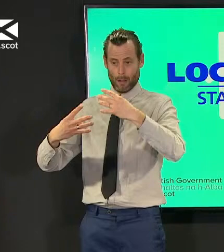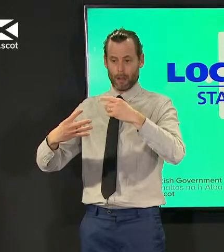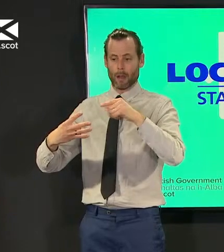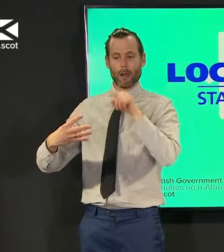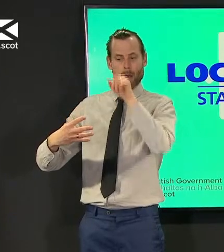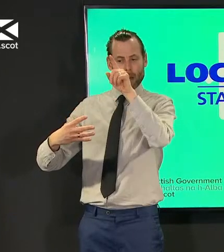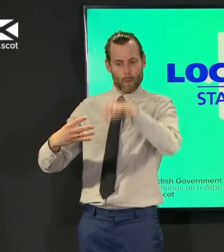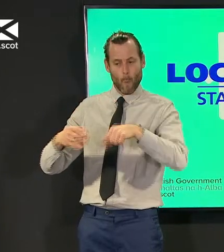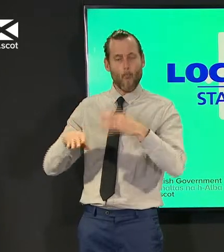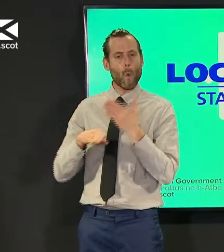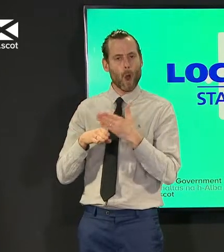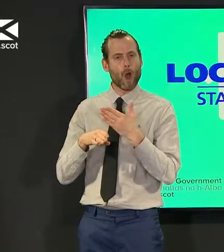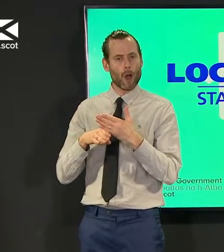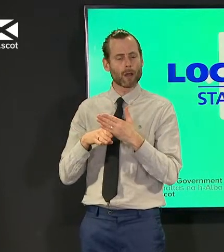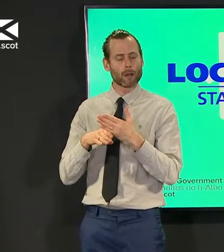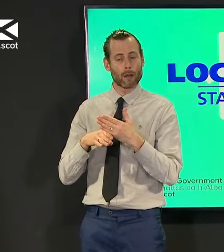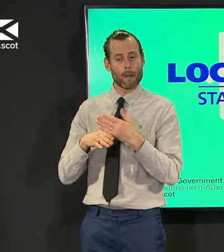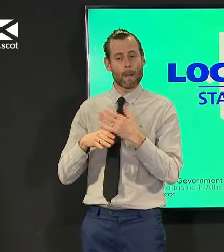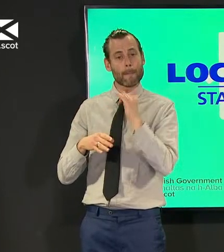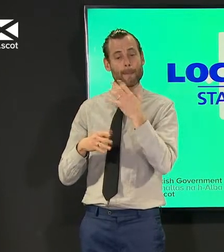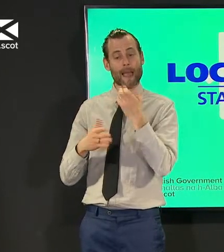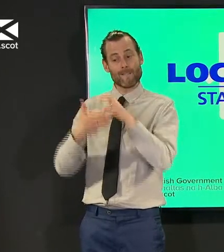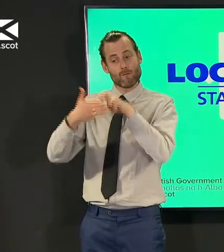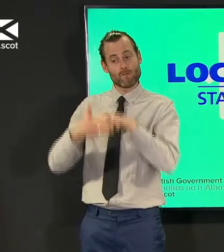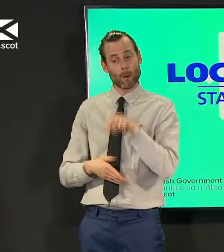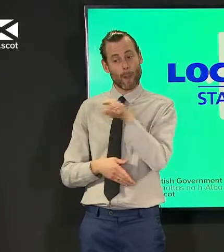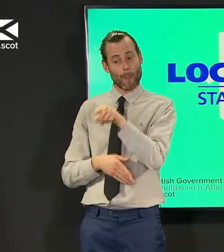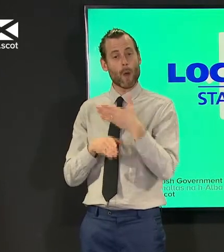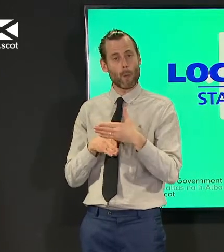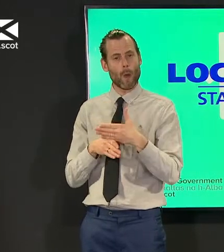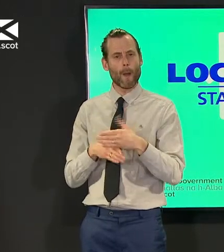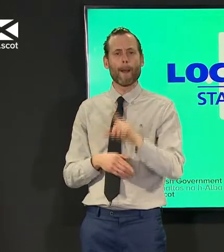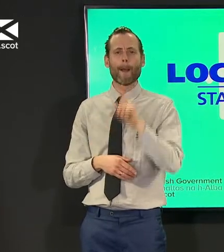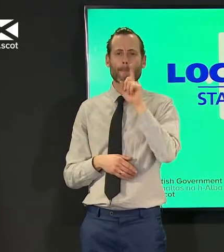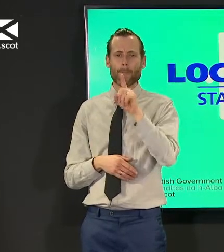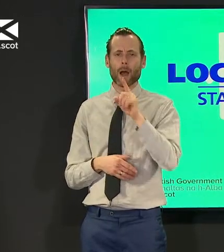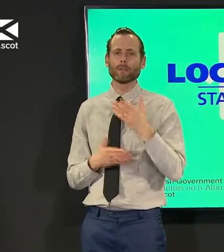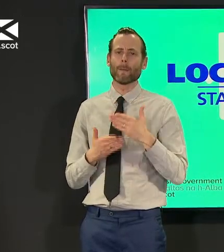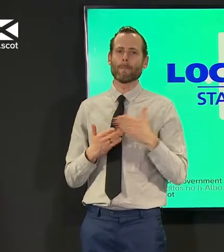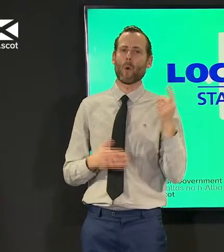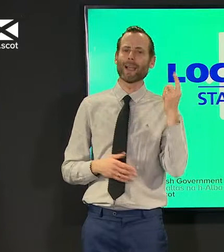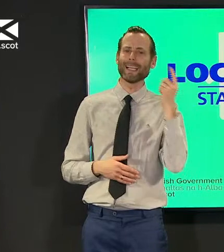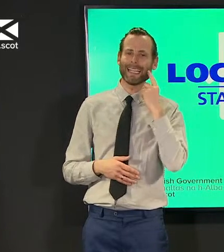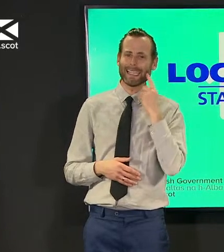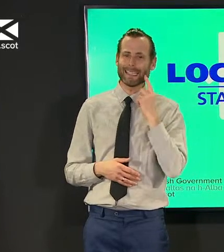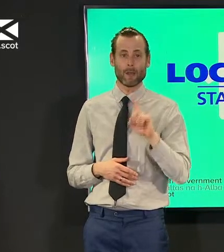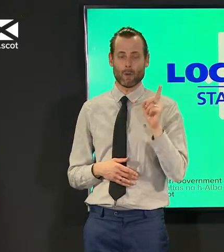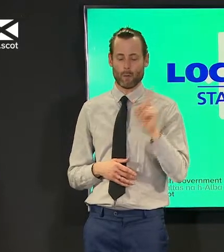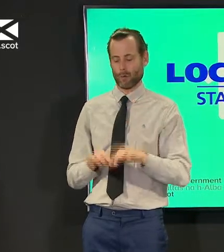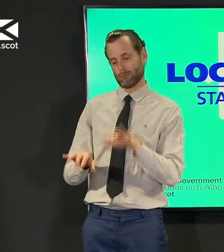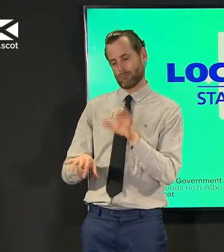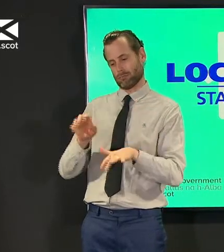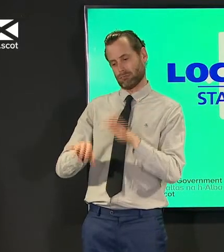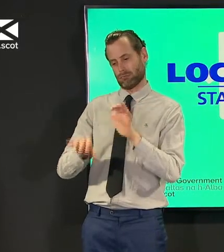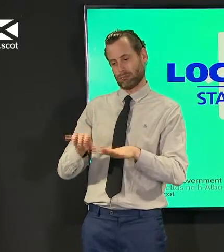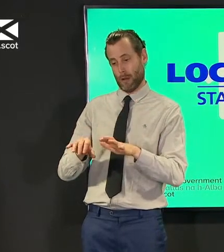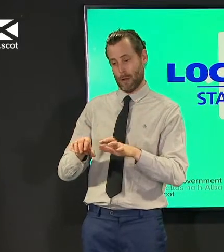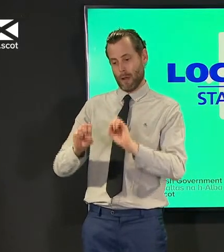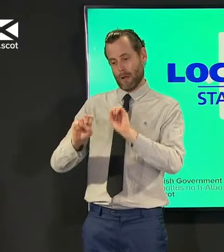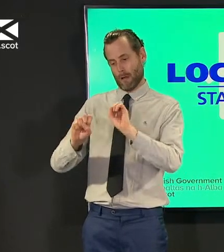it is easy to ask the system to pull out pull out for me everyone with a chi record an nhs